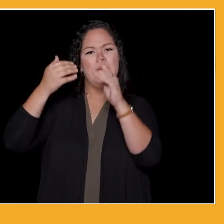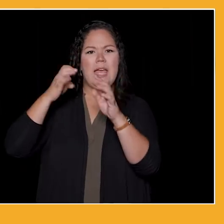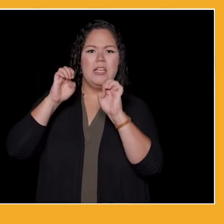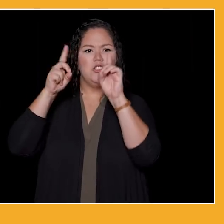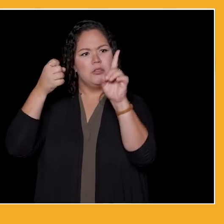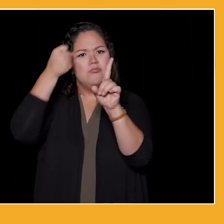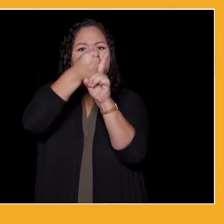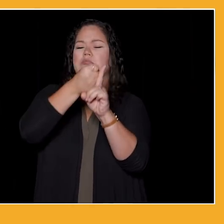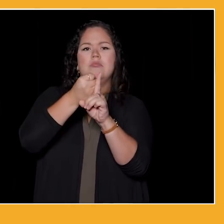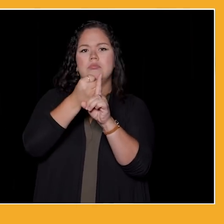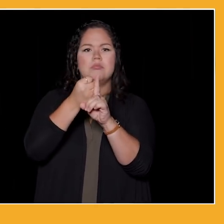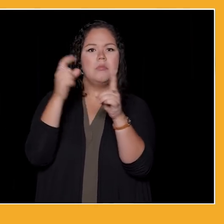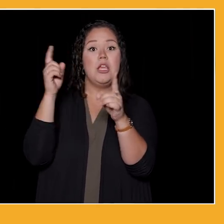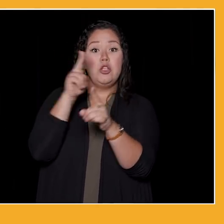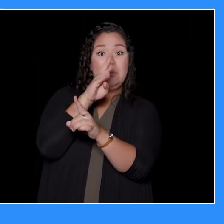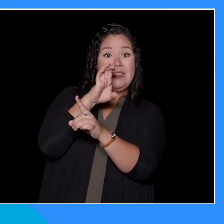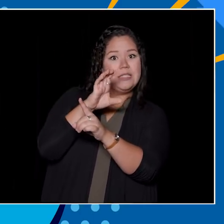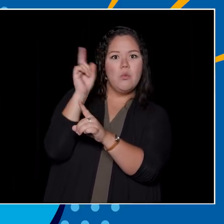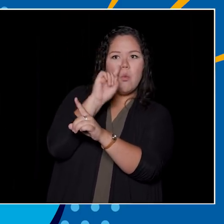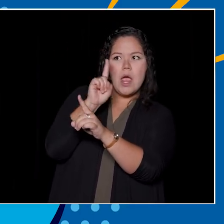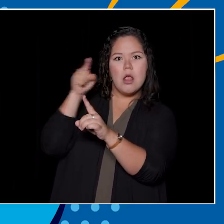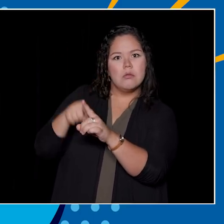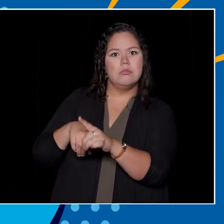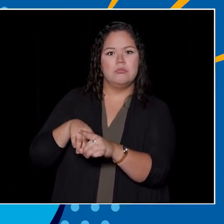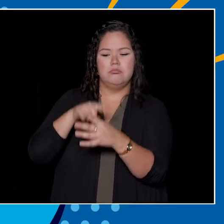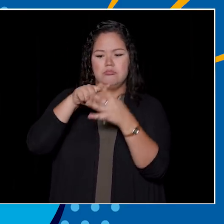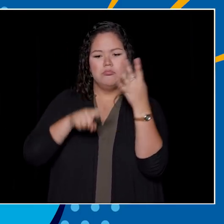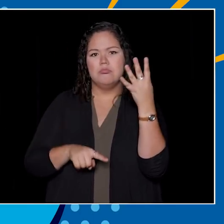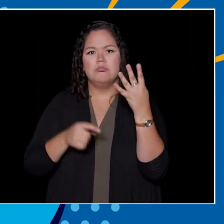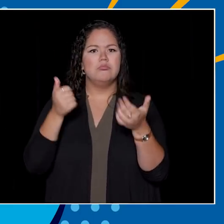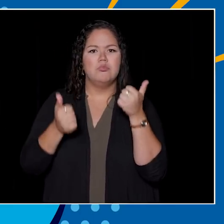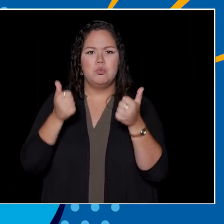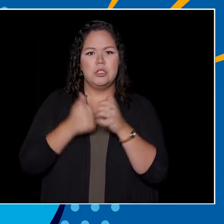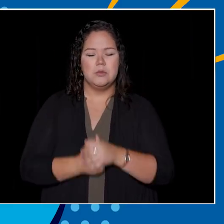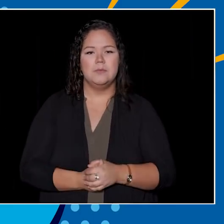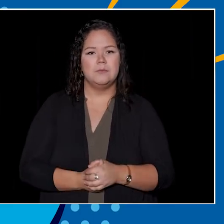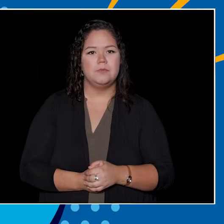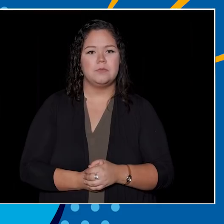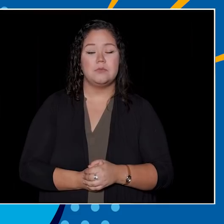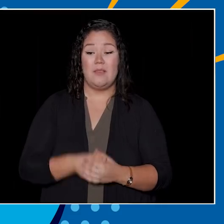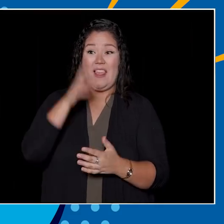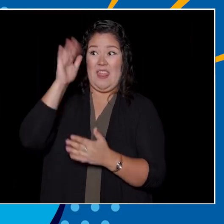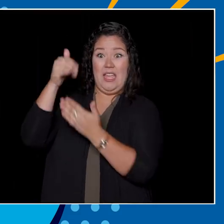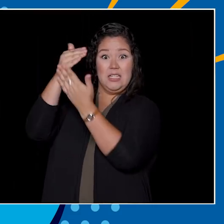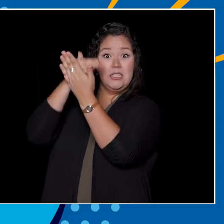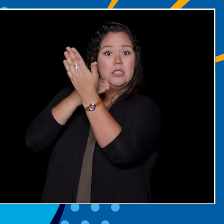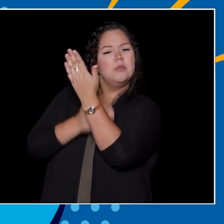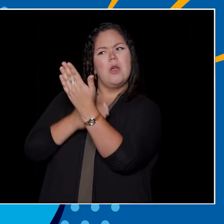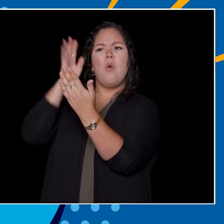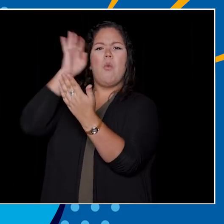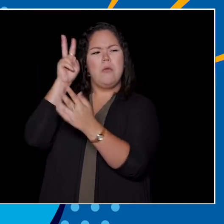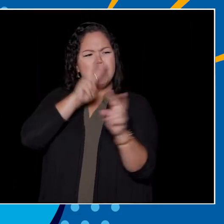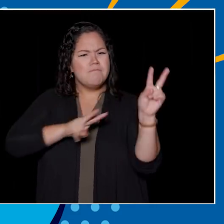The rankings assess the social and economic impact that universities around the world have on our society. We are the top ranked in Canada,